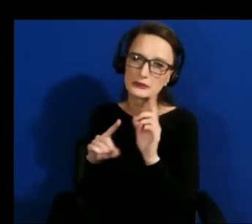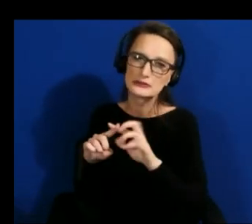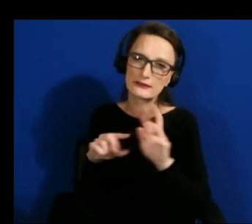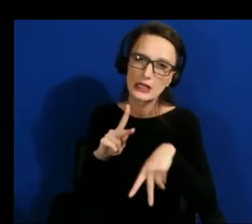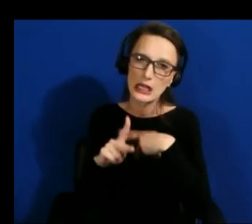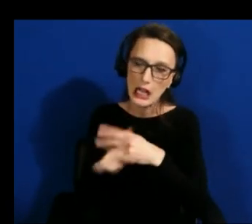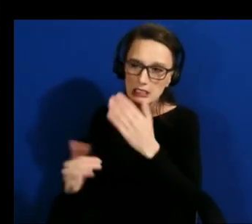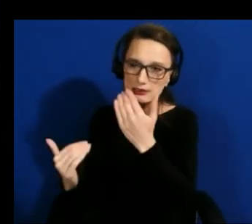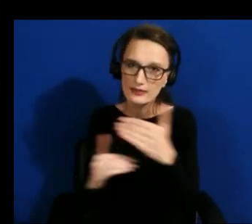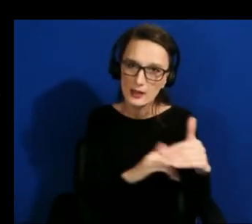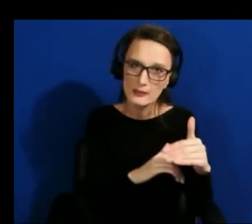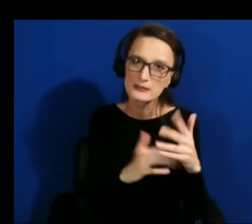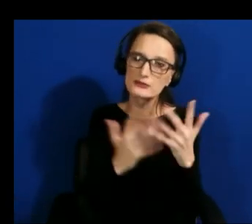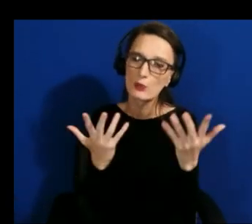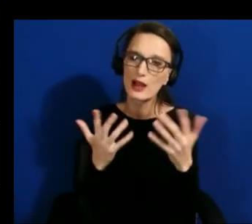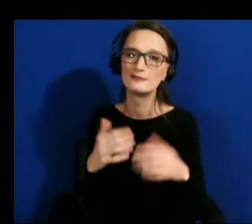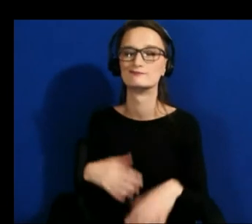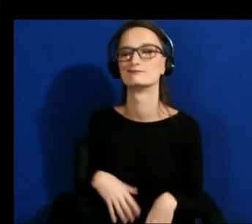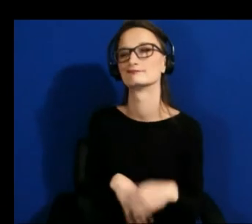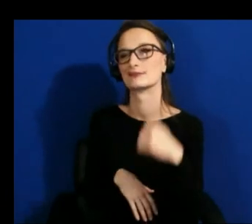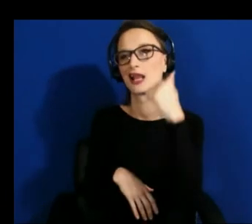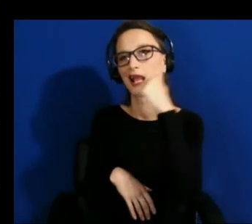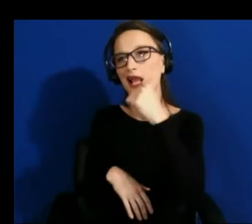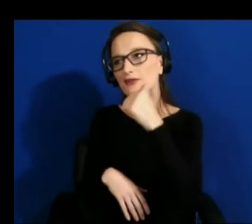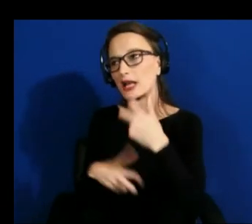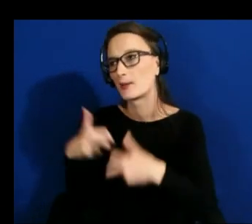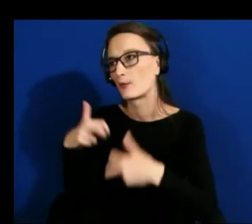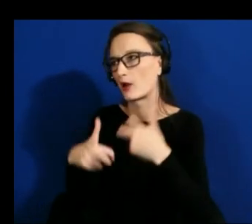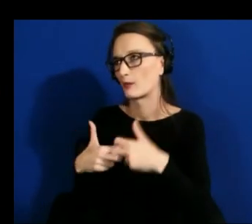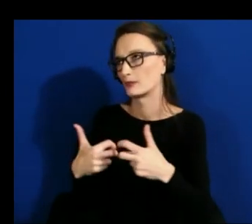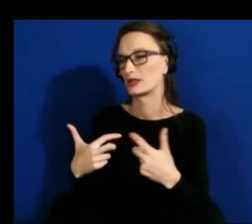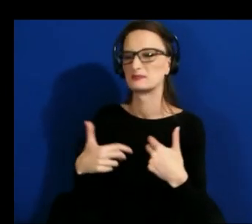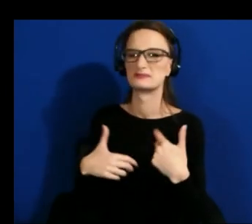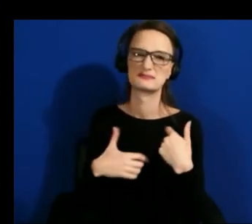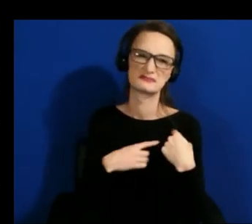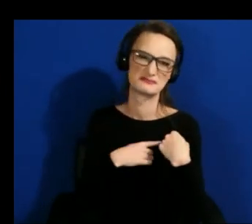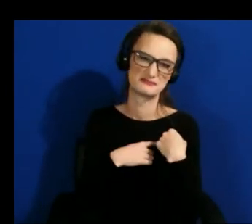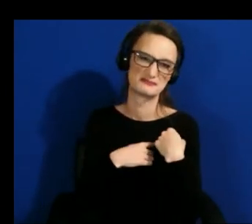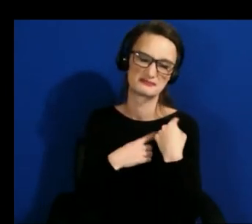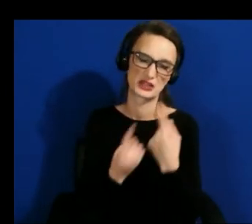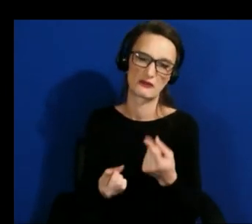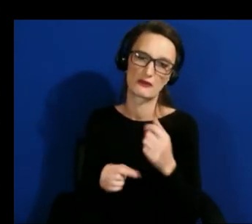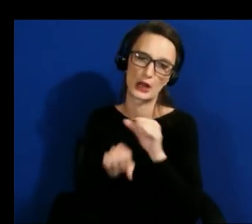regular problems that we're used to thinking about like um the accuracy of an algorithm so if i say